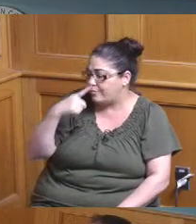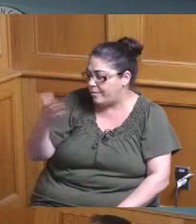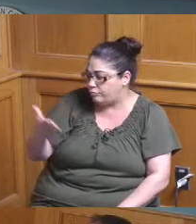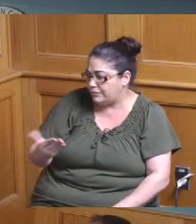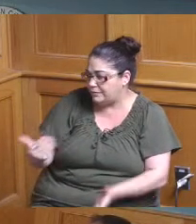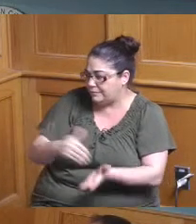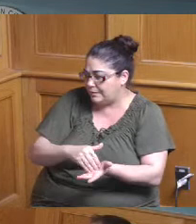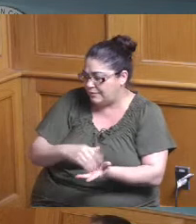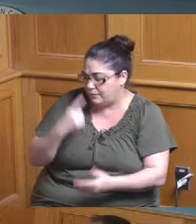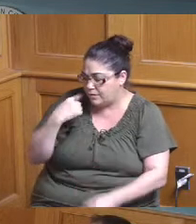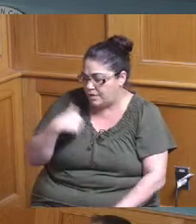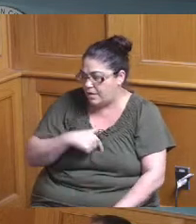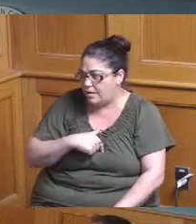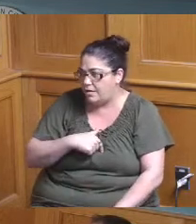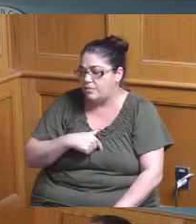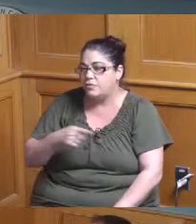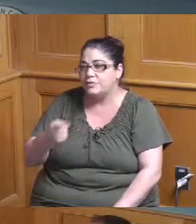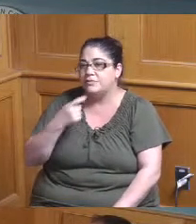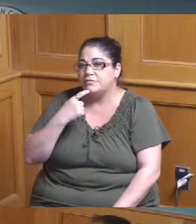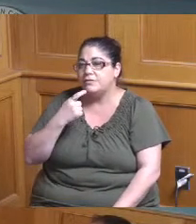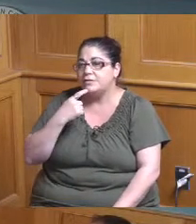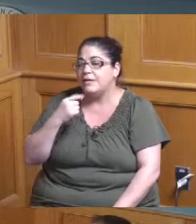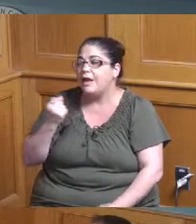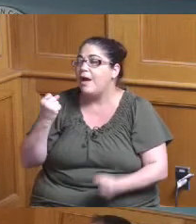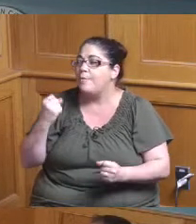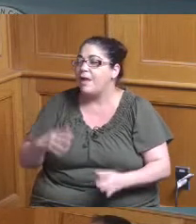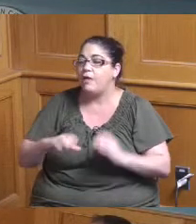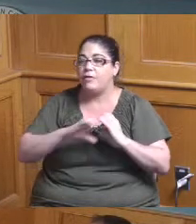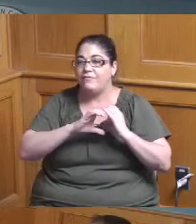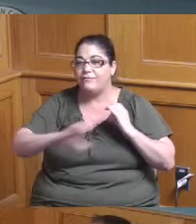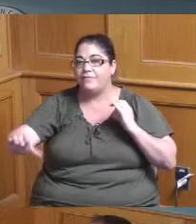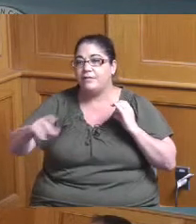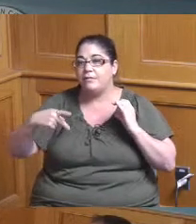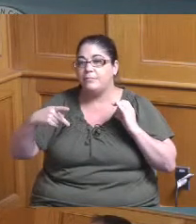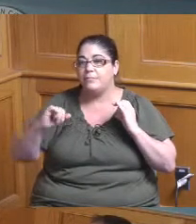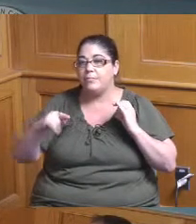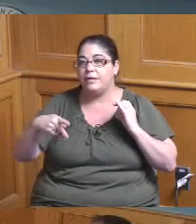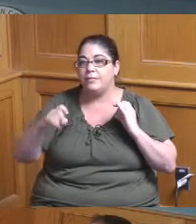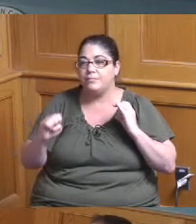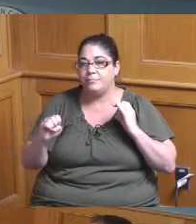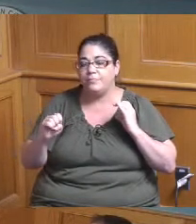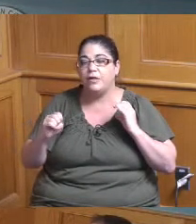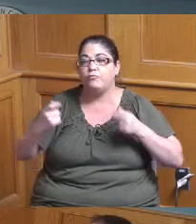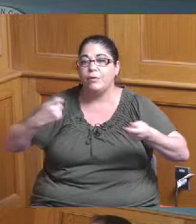the amount of pipe that was upgraded per year and a significant amount of the money going to